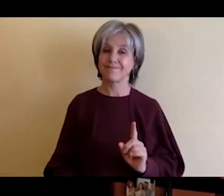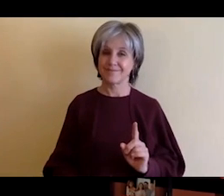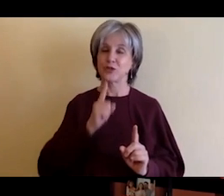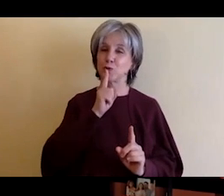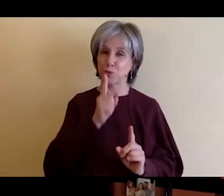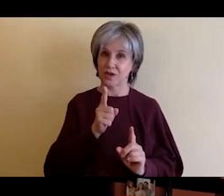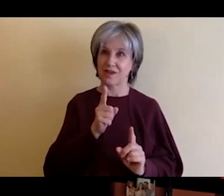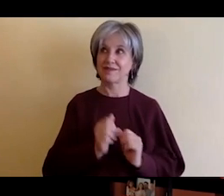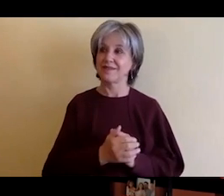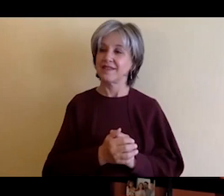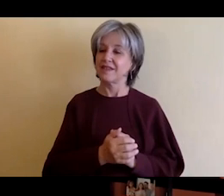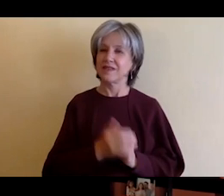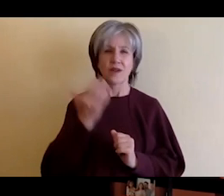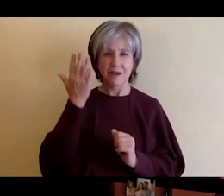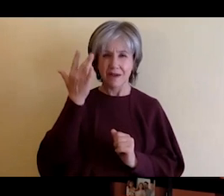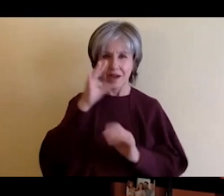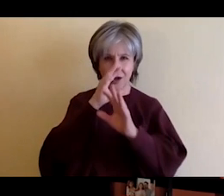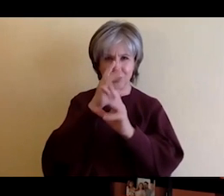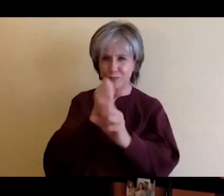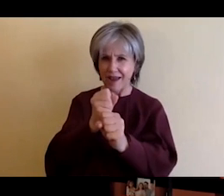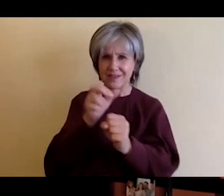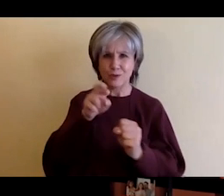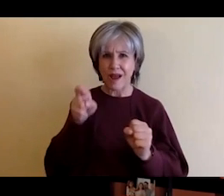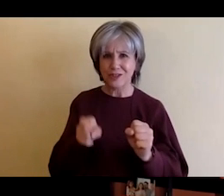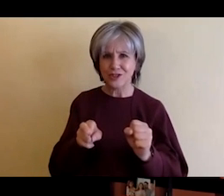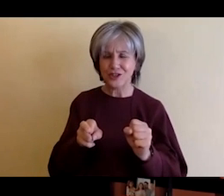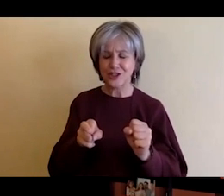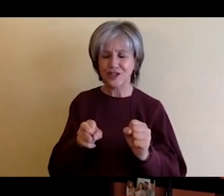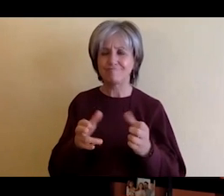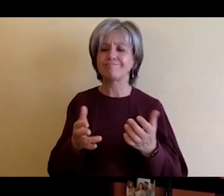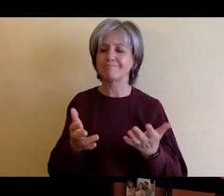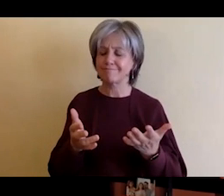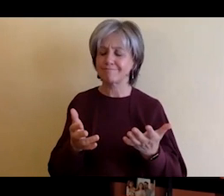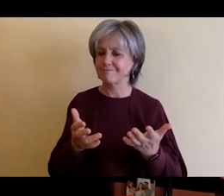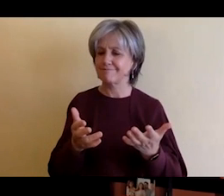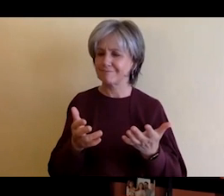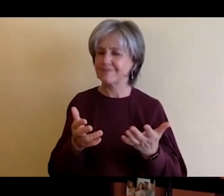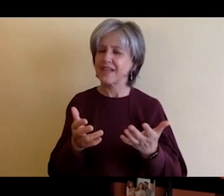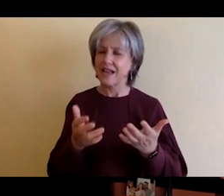um I can probably divide it up into into two or three different areas kind